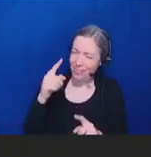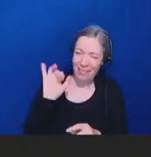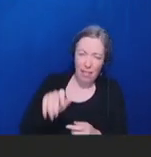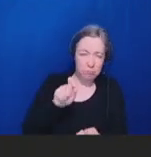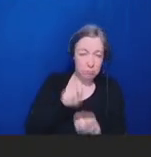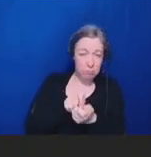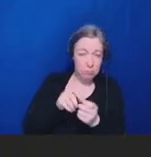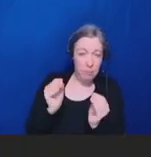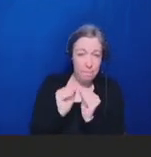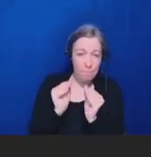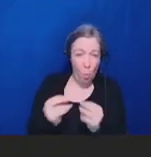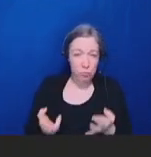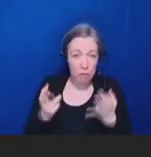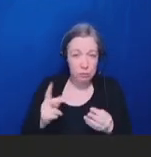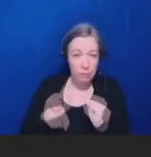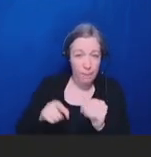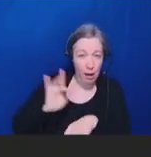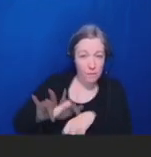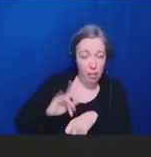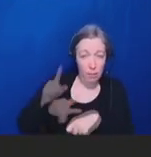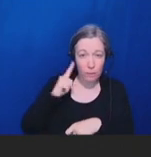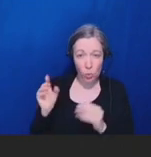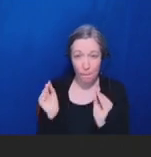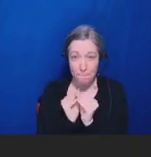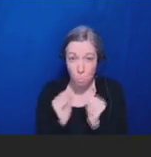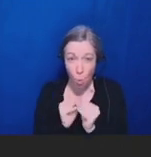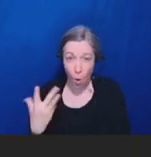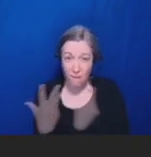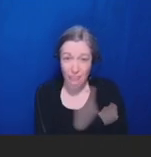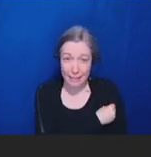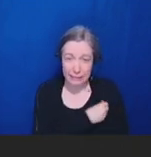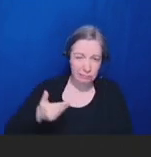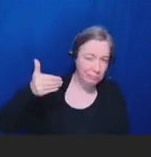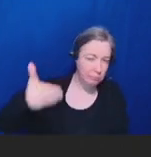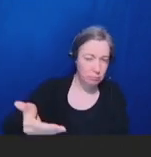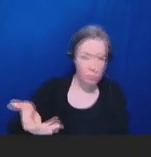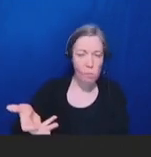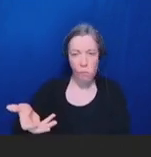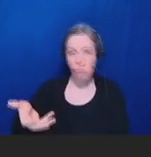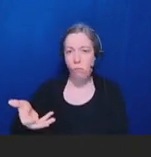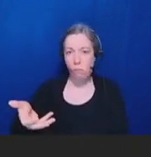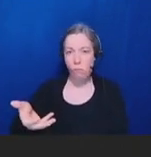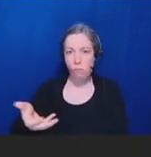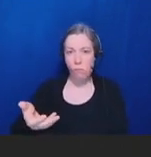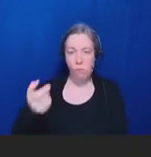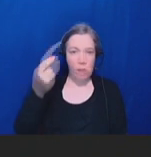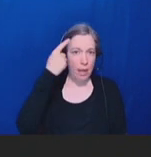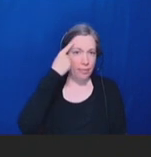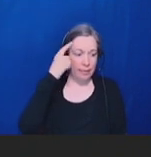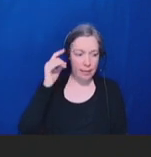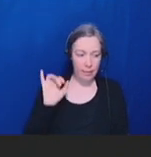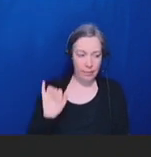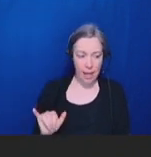available for additional vaccines going forward. I think the Mpox was added later on, requiring